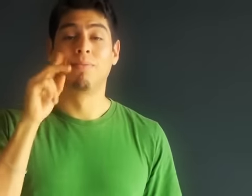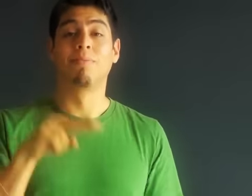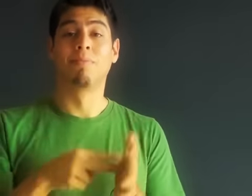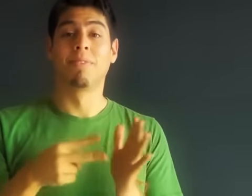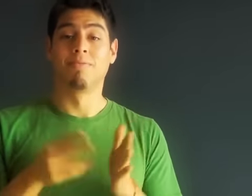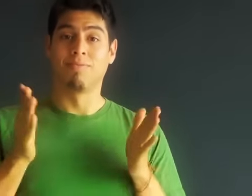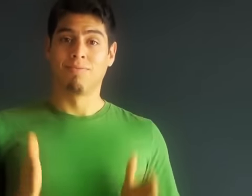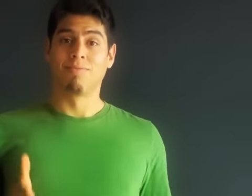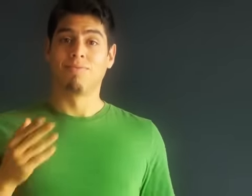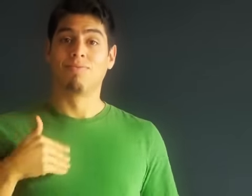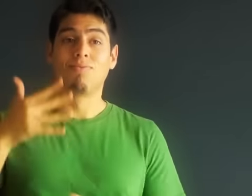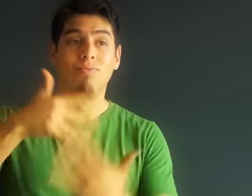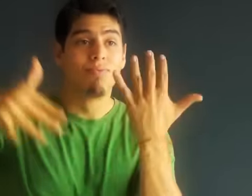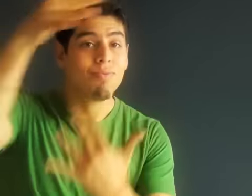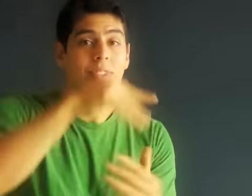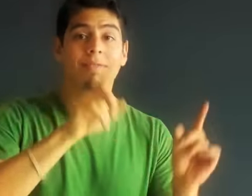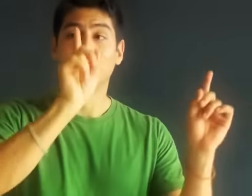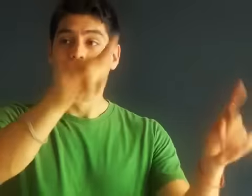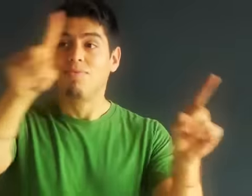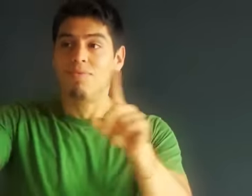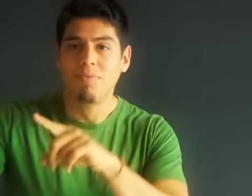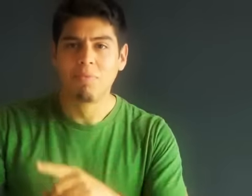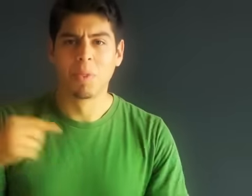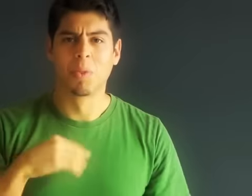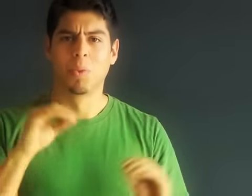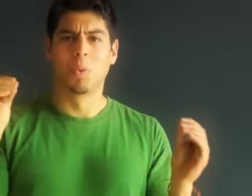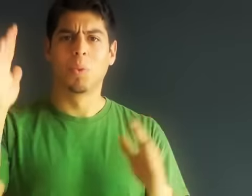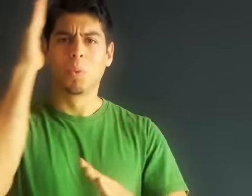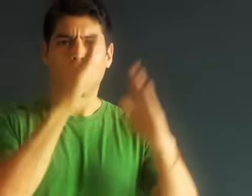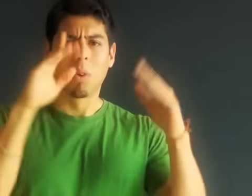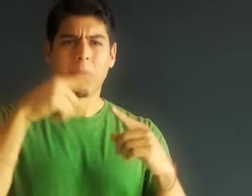This means hearing people can interact without worrying